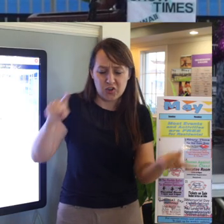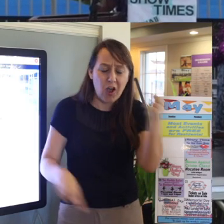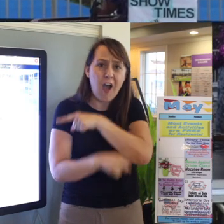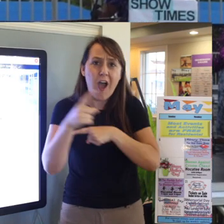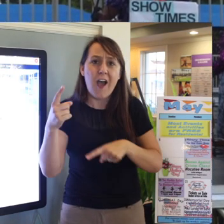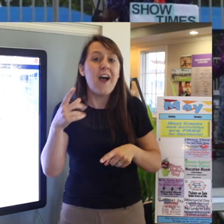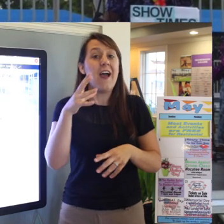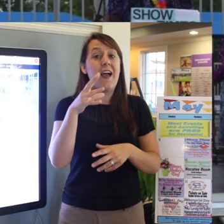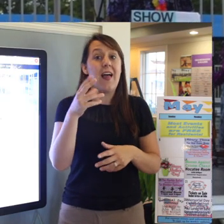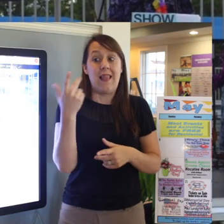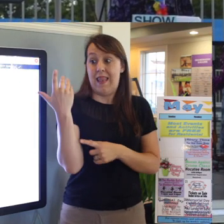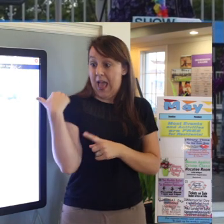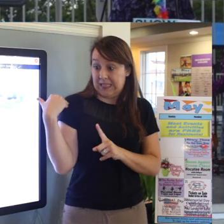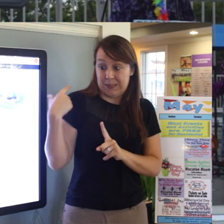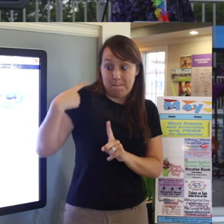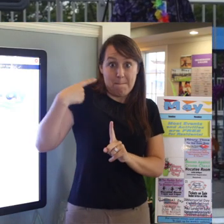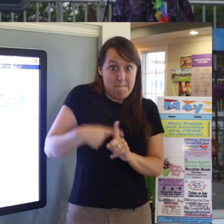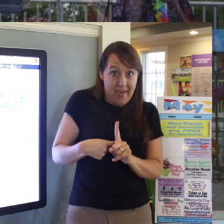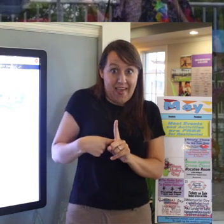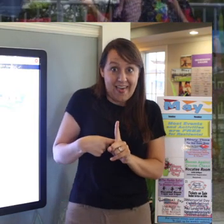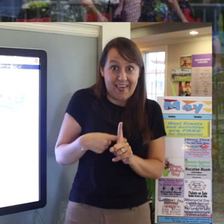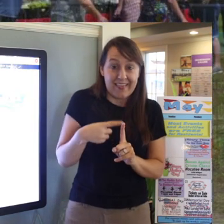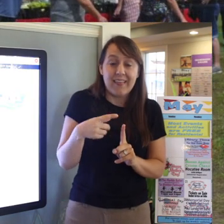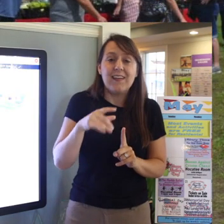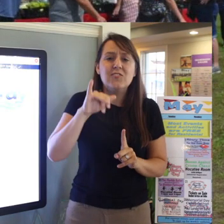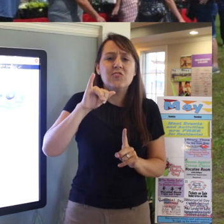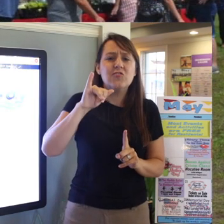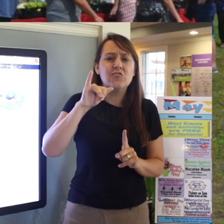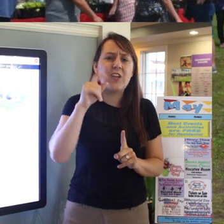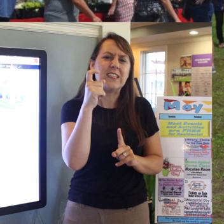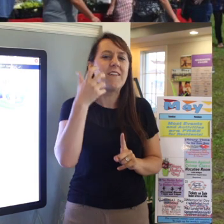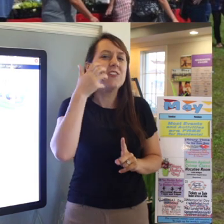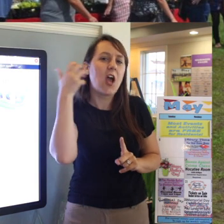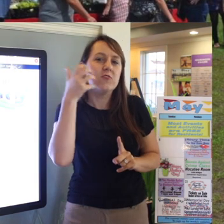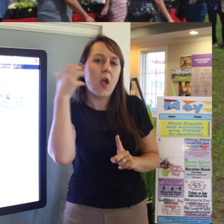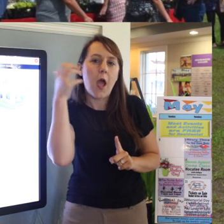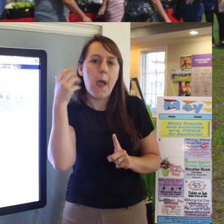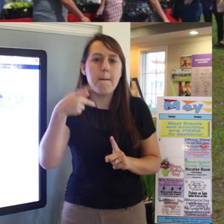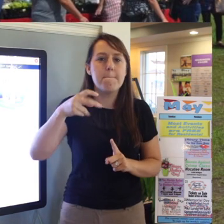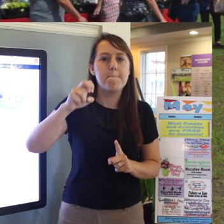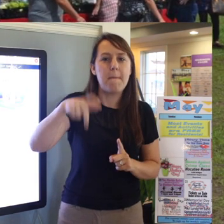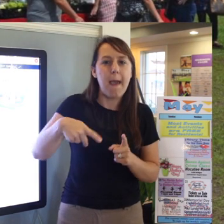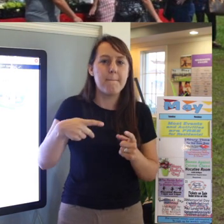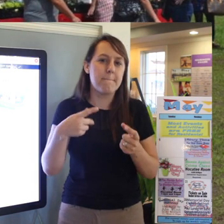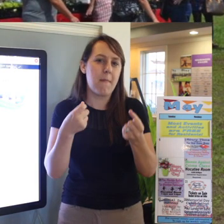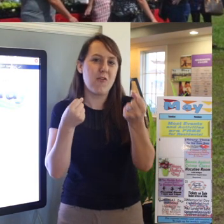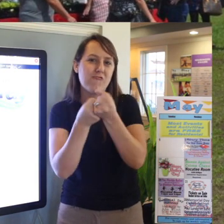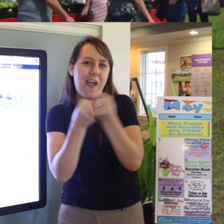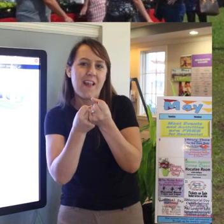Last month we had the Jacksonville Jaguar Pep Rally where some of the players and cheerleaders came out